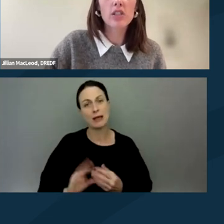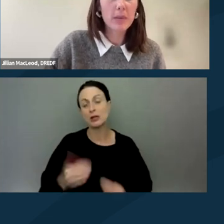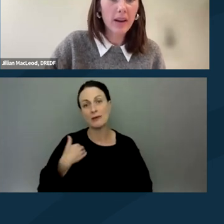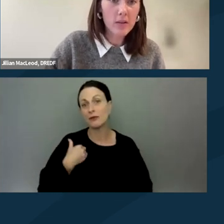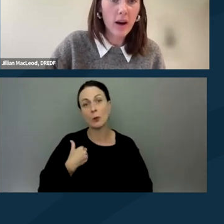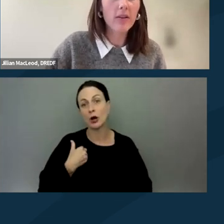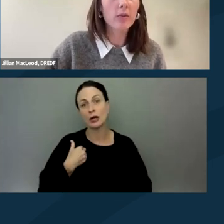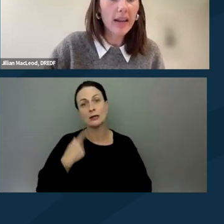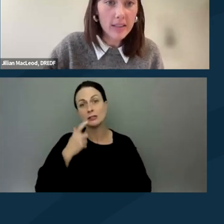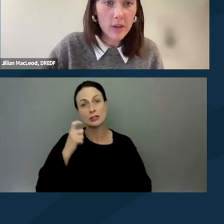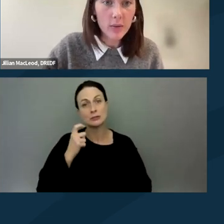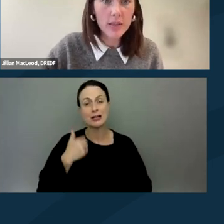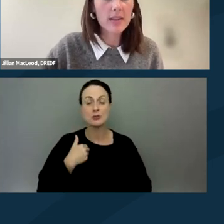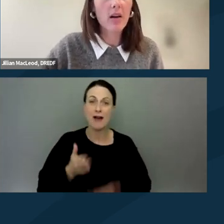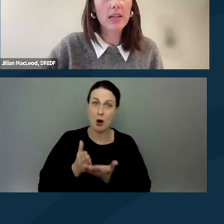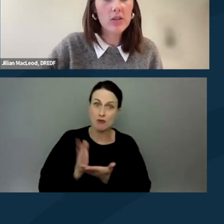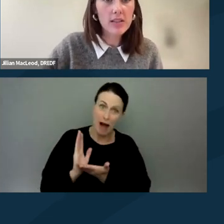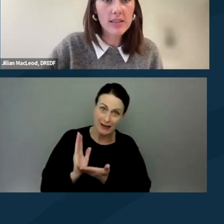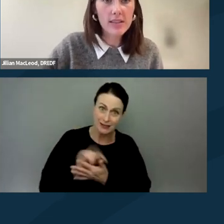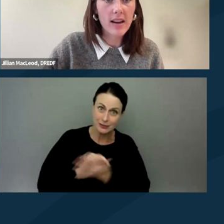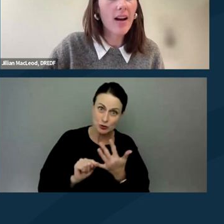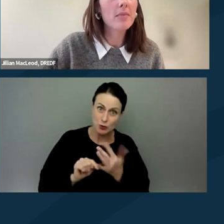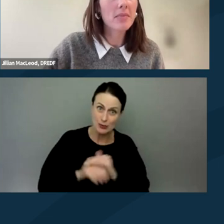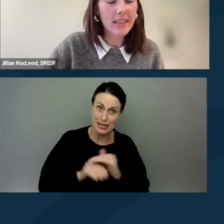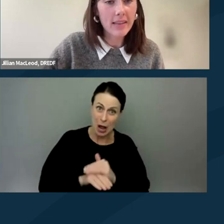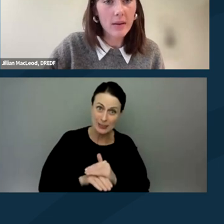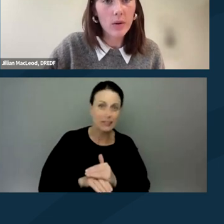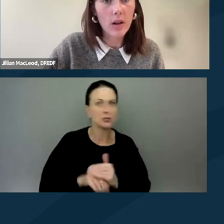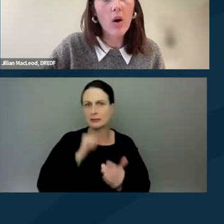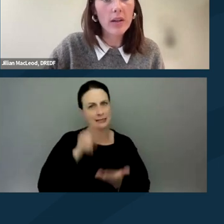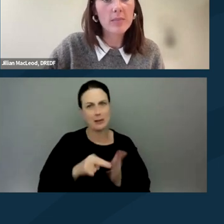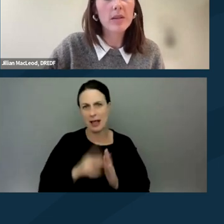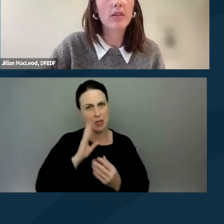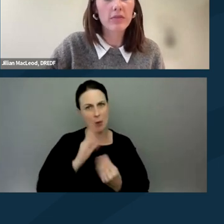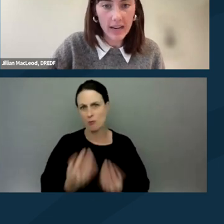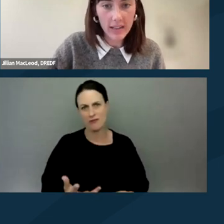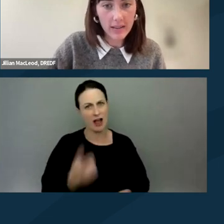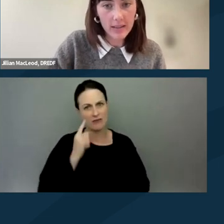just because you have a right to these accommodations does not mean that they will always be provided.